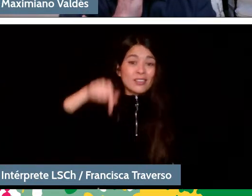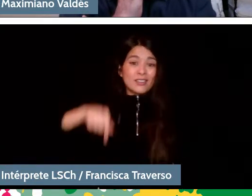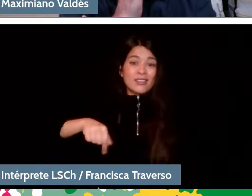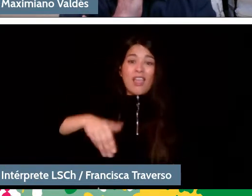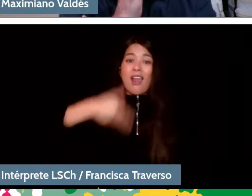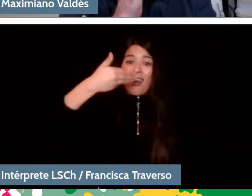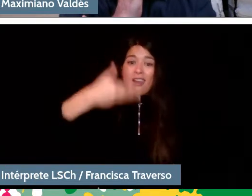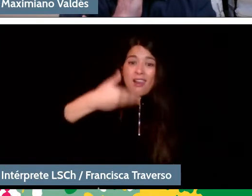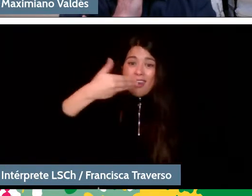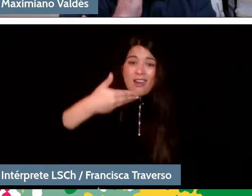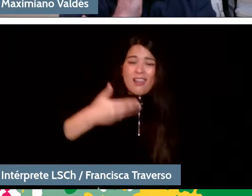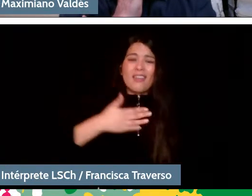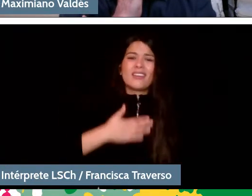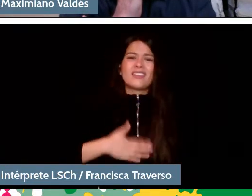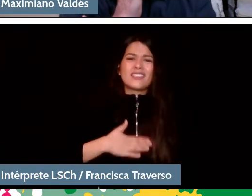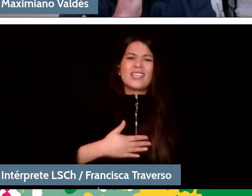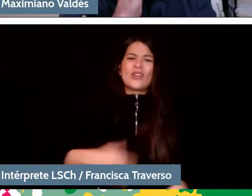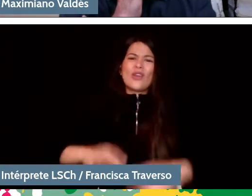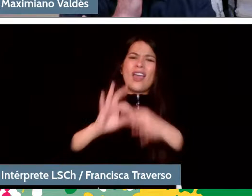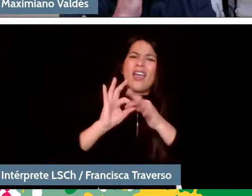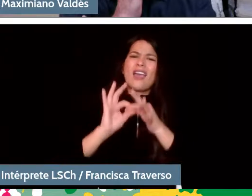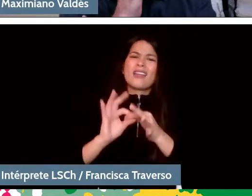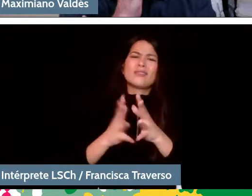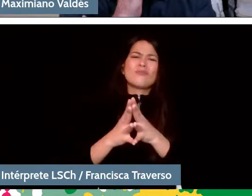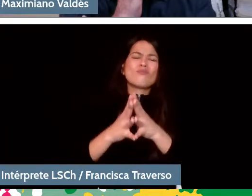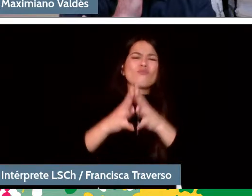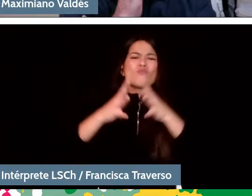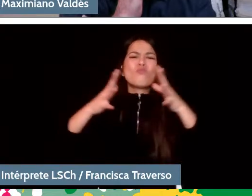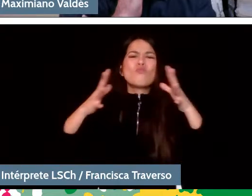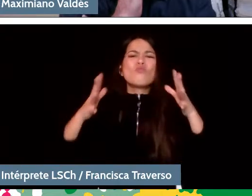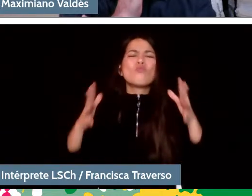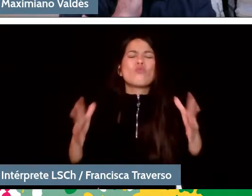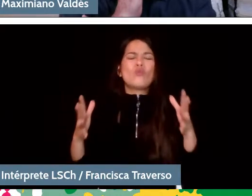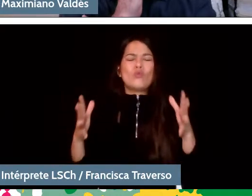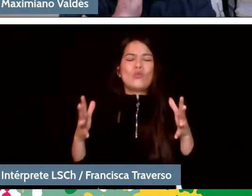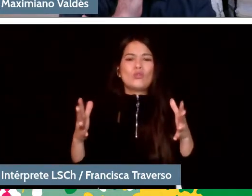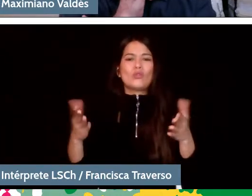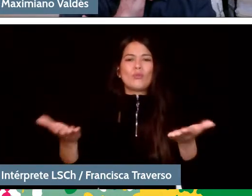I want to thank you immensely for giving us your time